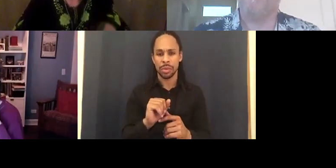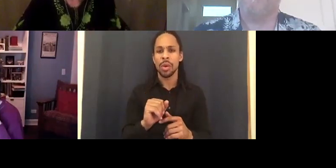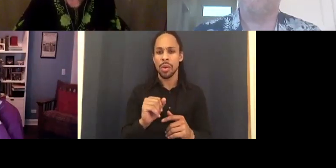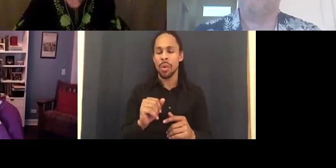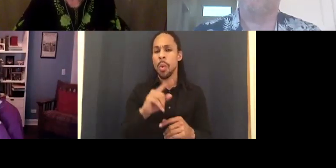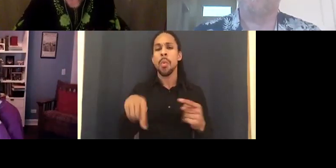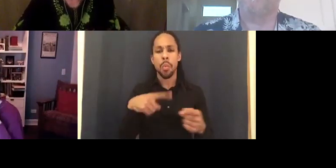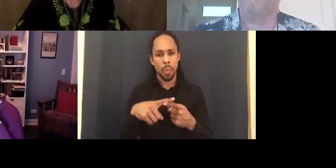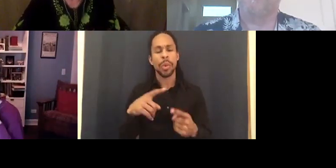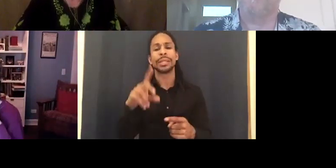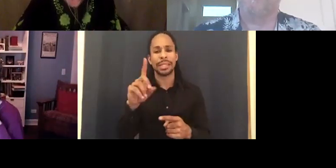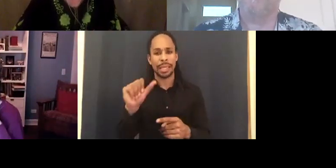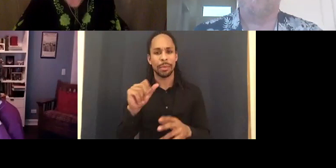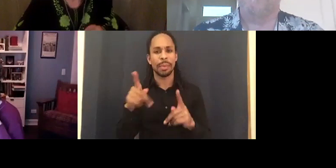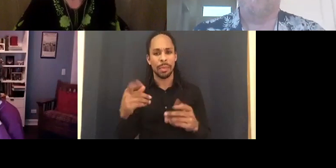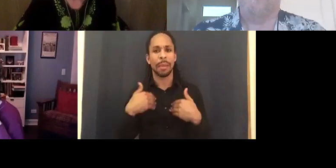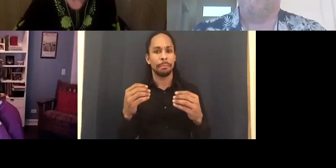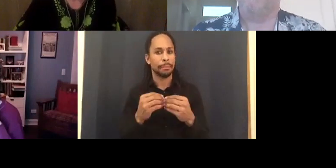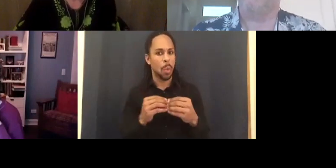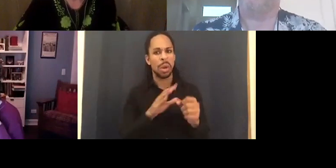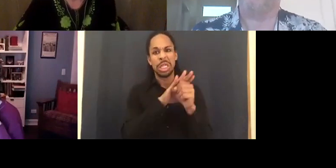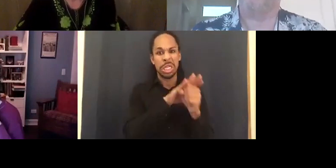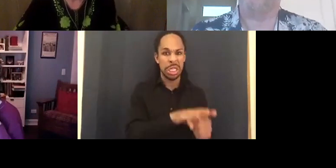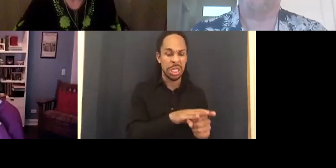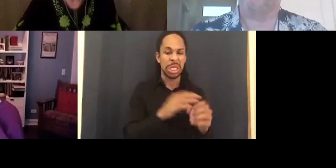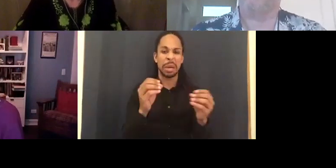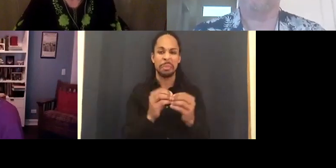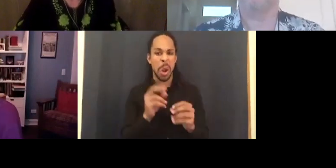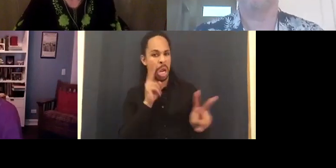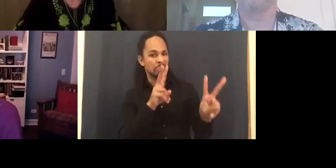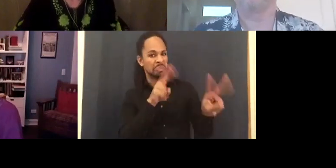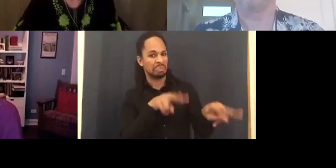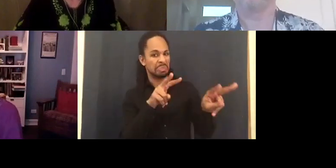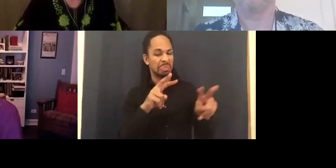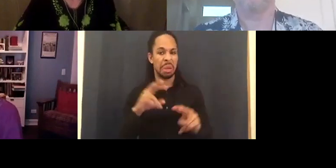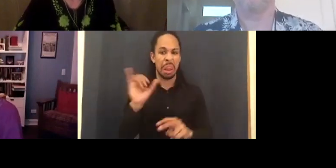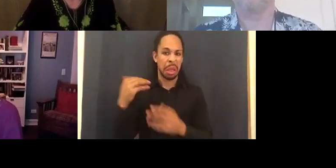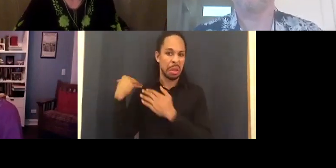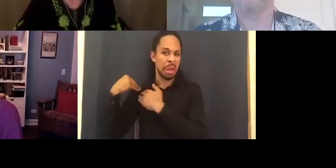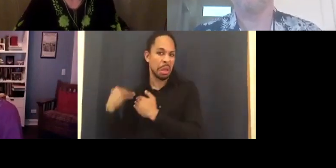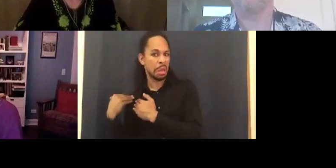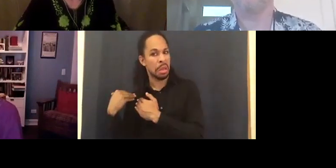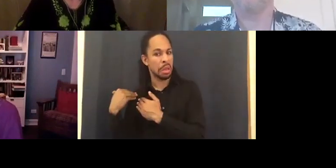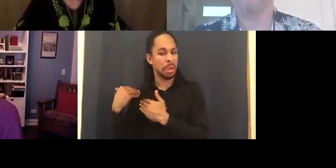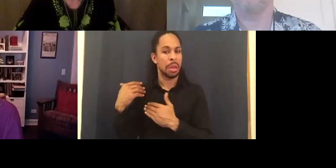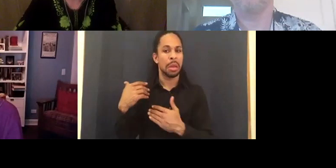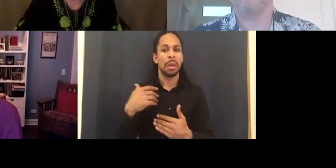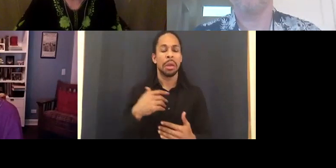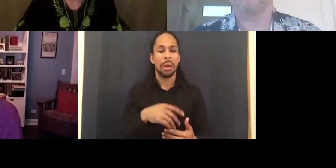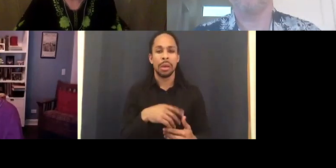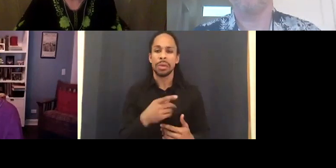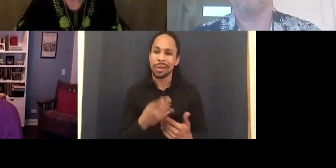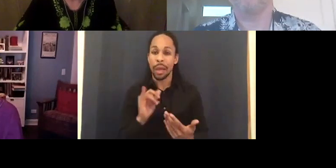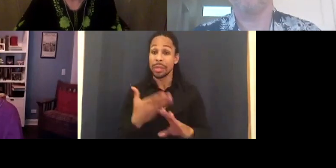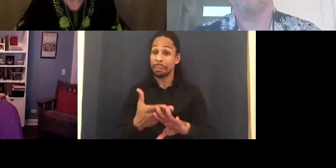We can't use that as a reason. Prior to the second world war it's